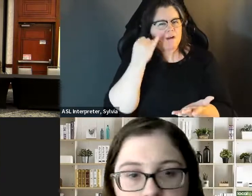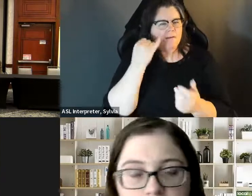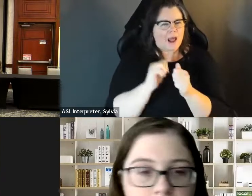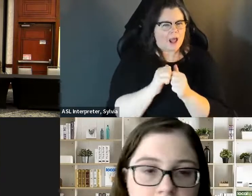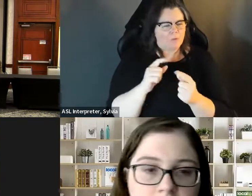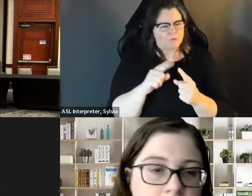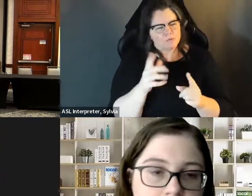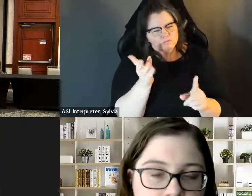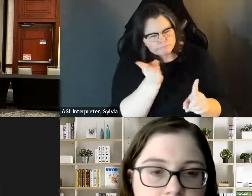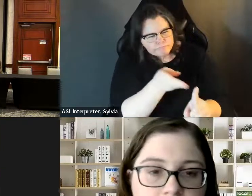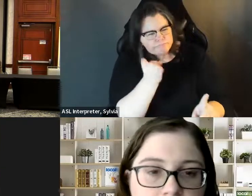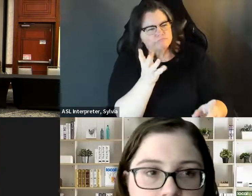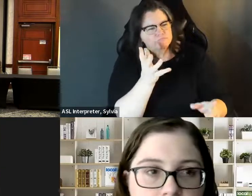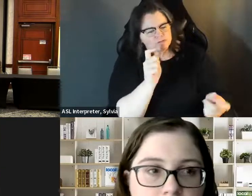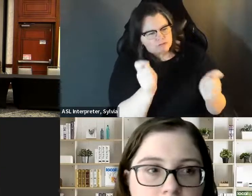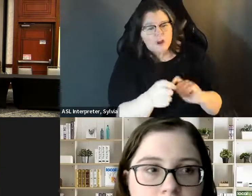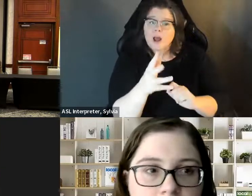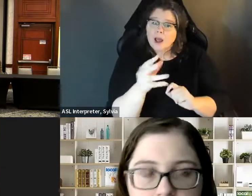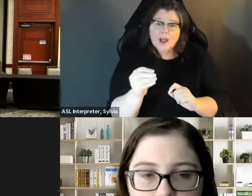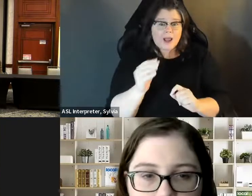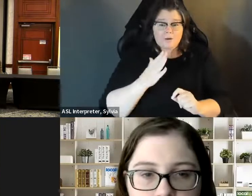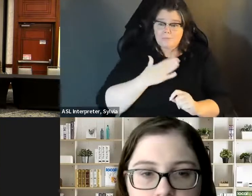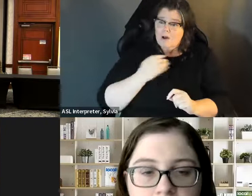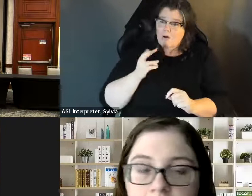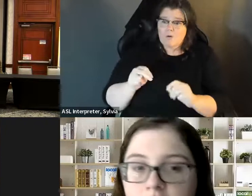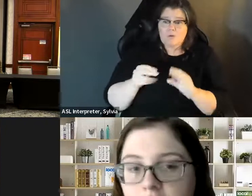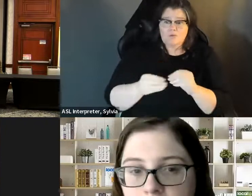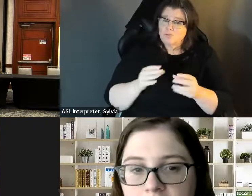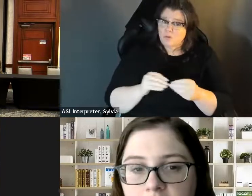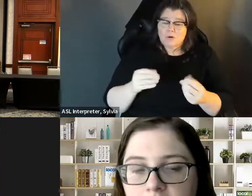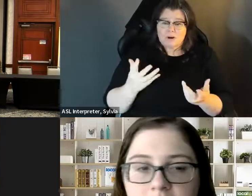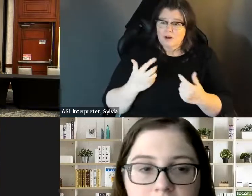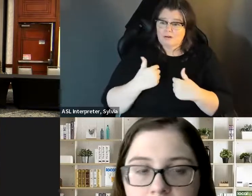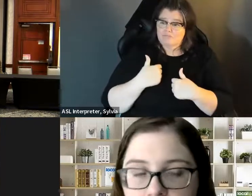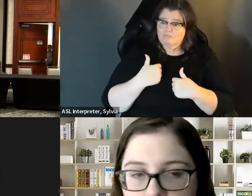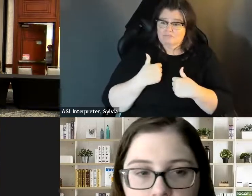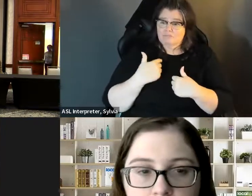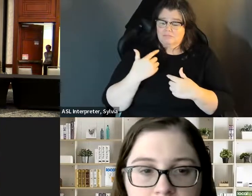officials with disabilities. So I would say, you know, kind of looking at those attitudes, figuring out how we can change